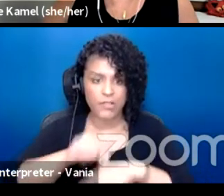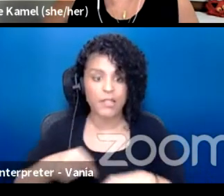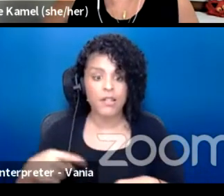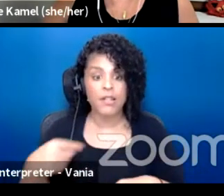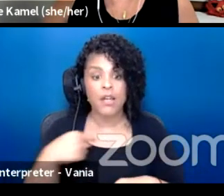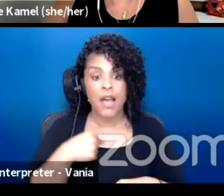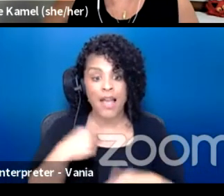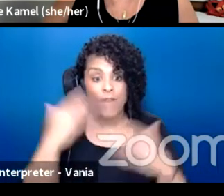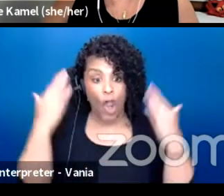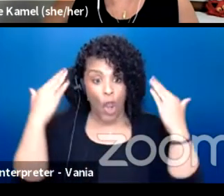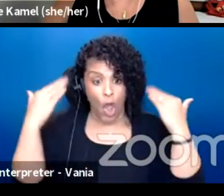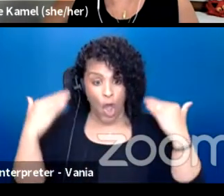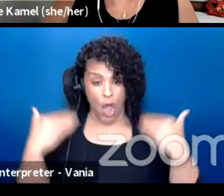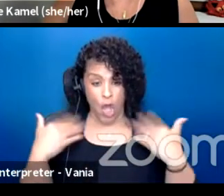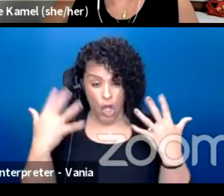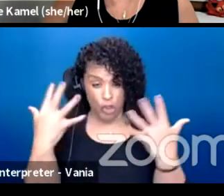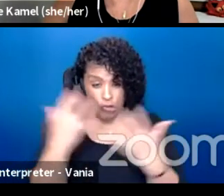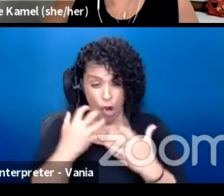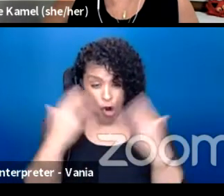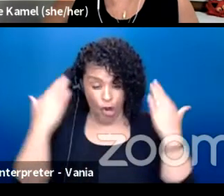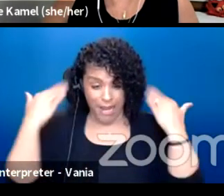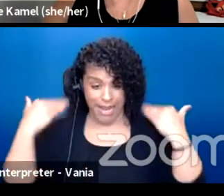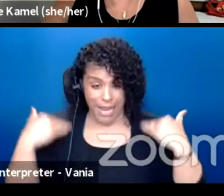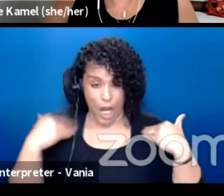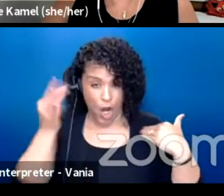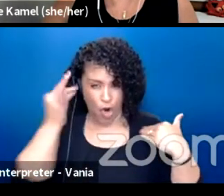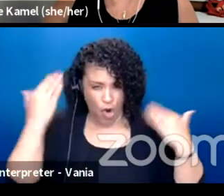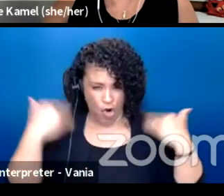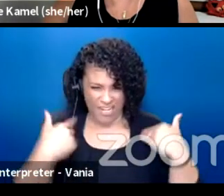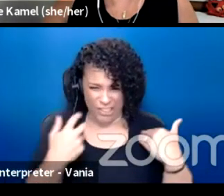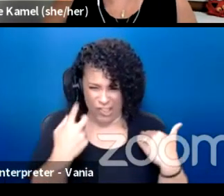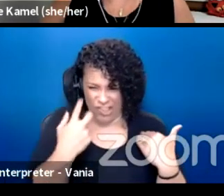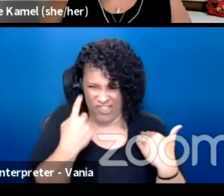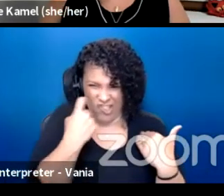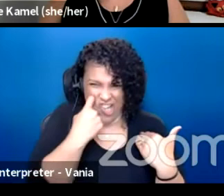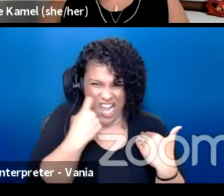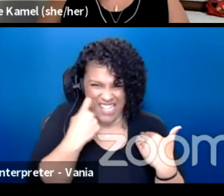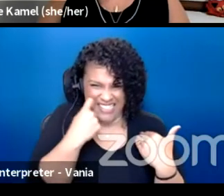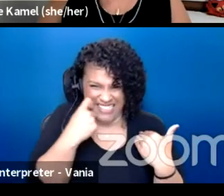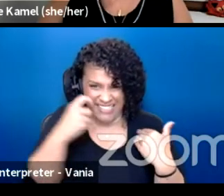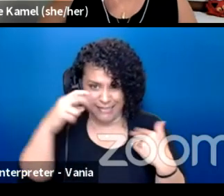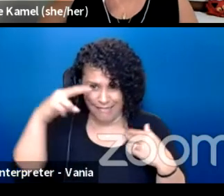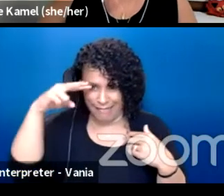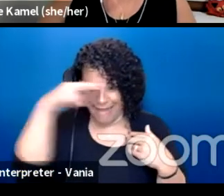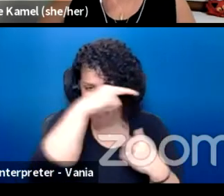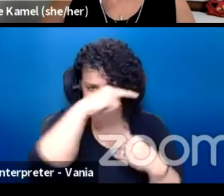I have long dark hair and I just got haircuts, so I have bangs for the first time